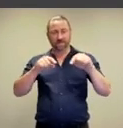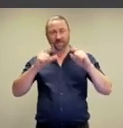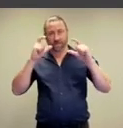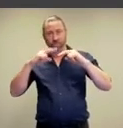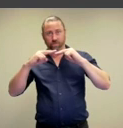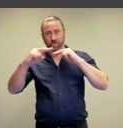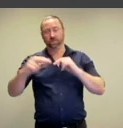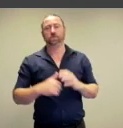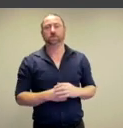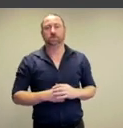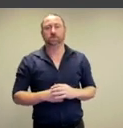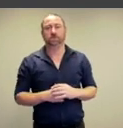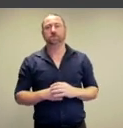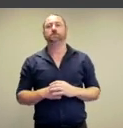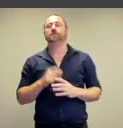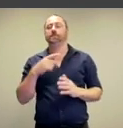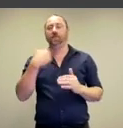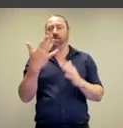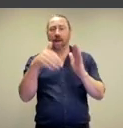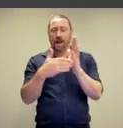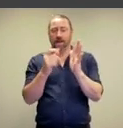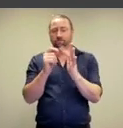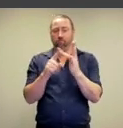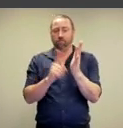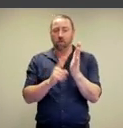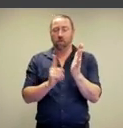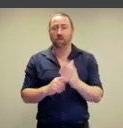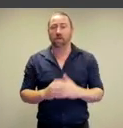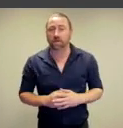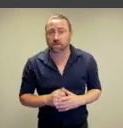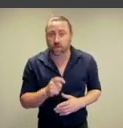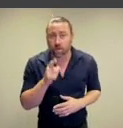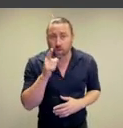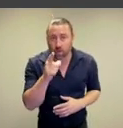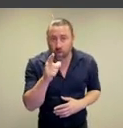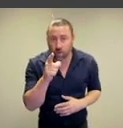there.